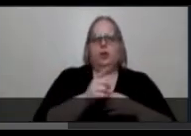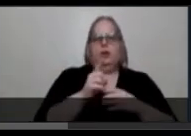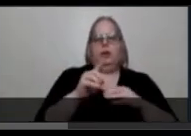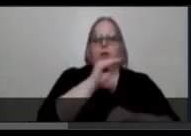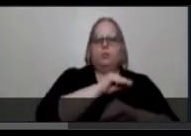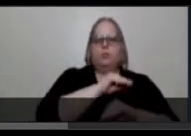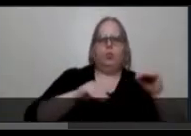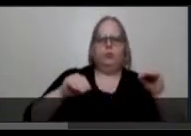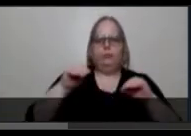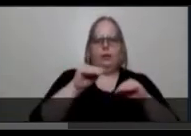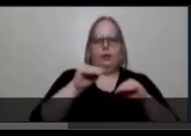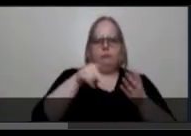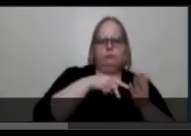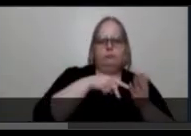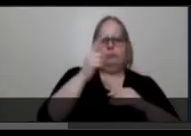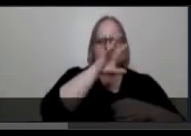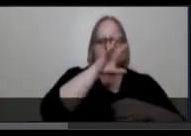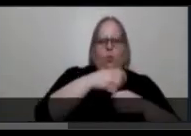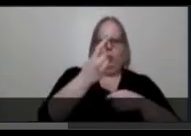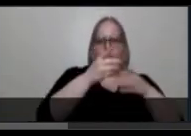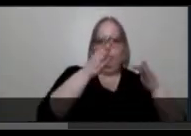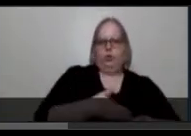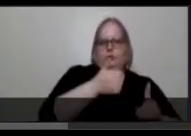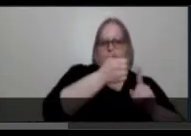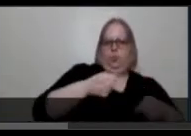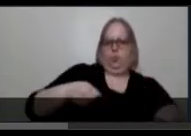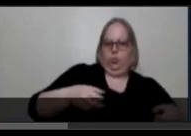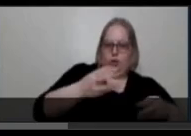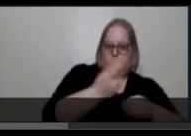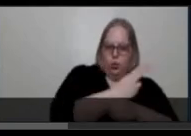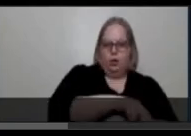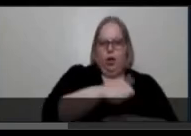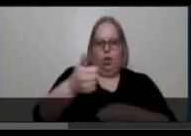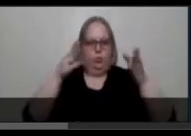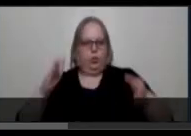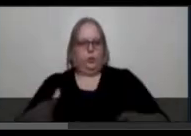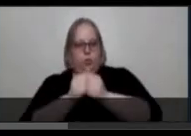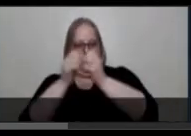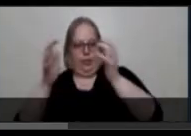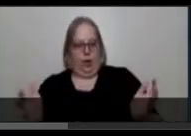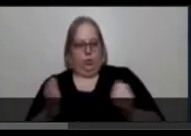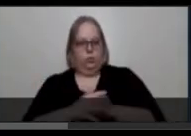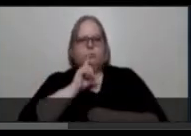involving one person in a wheelchair and another person without one. It’s a strikingly beautiful